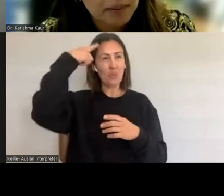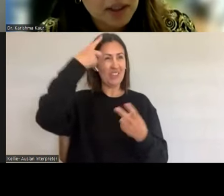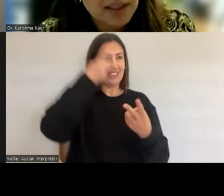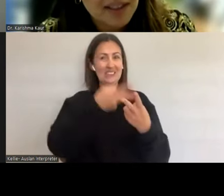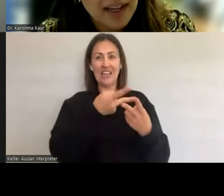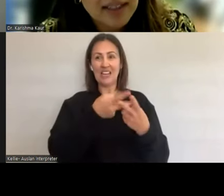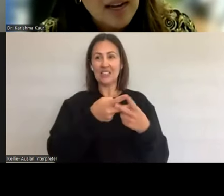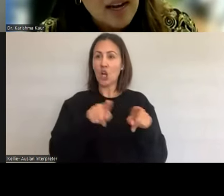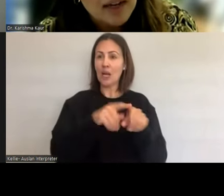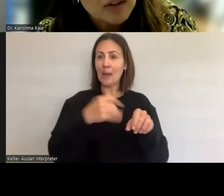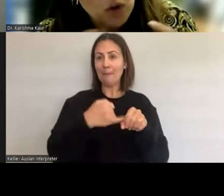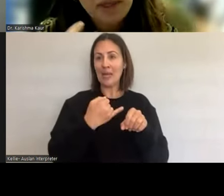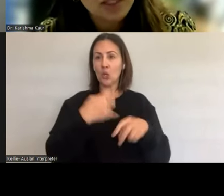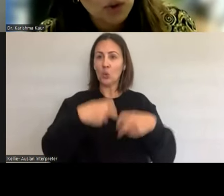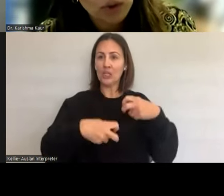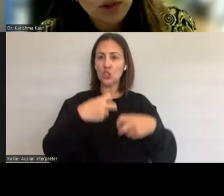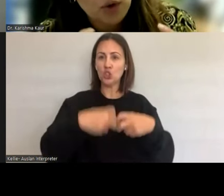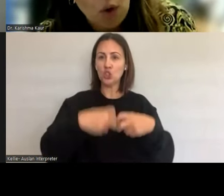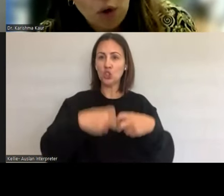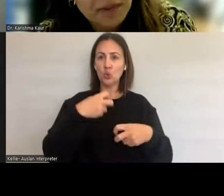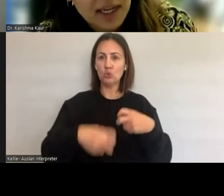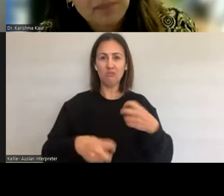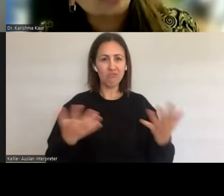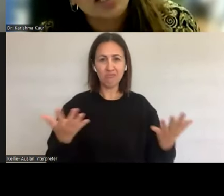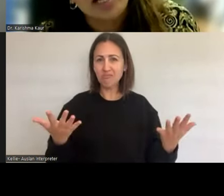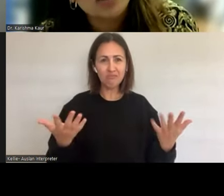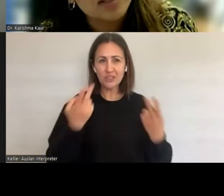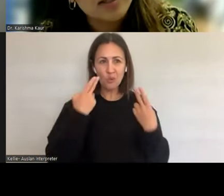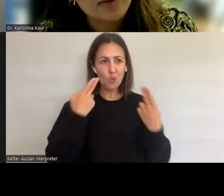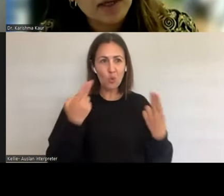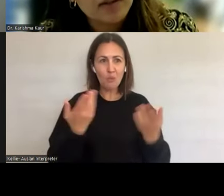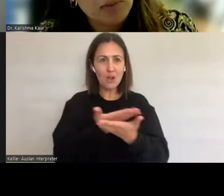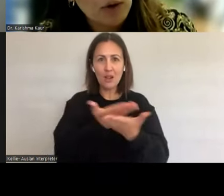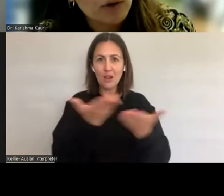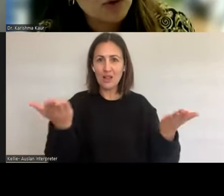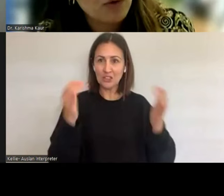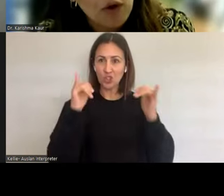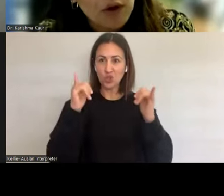well because there is So many social norms and expectations that we are supposed to follow,